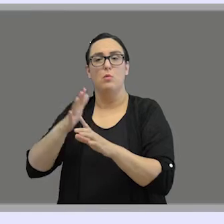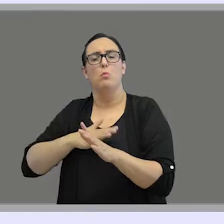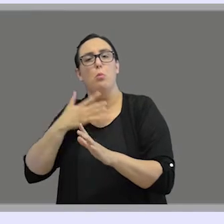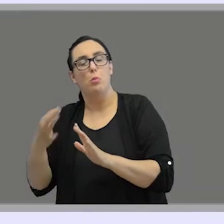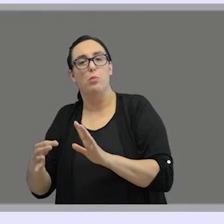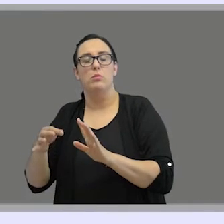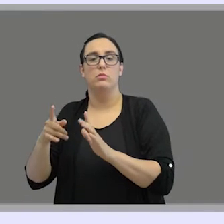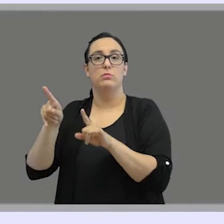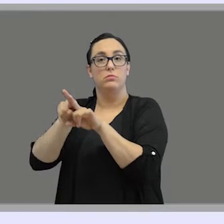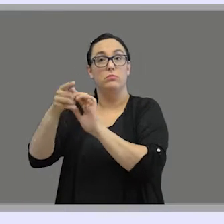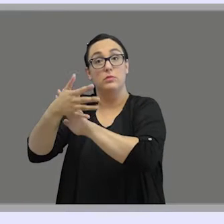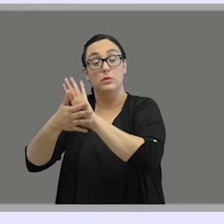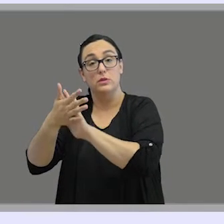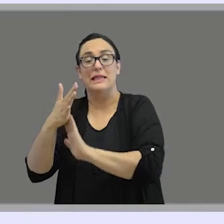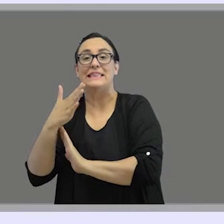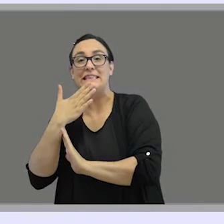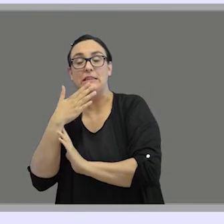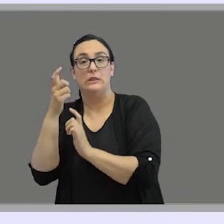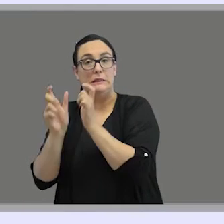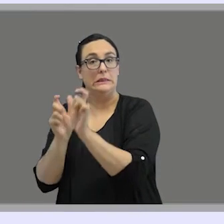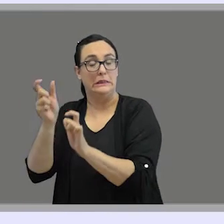on signing and lexical signs.